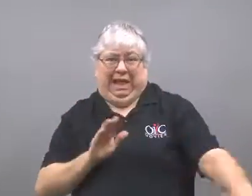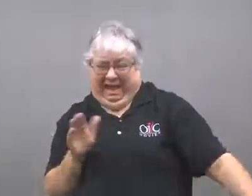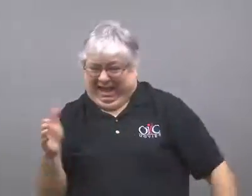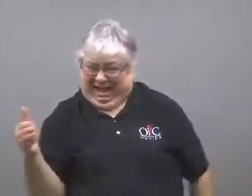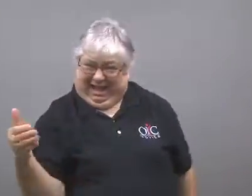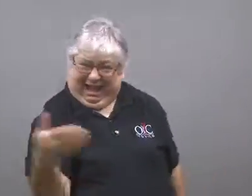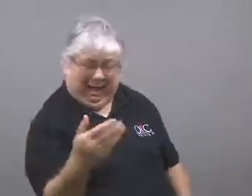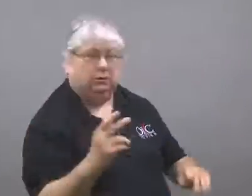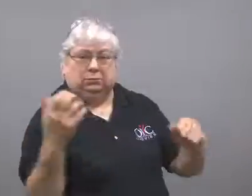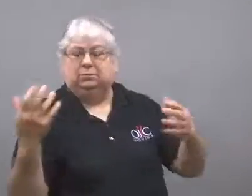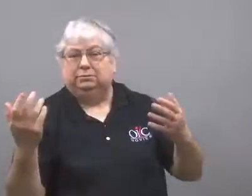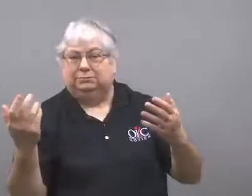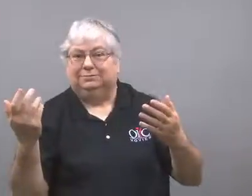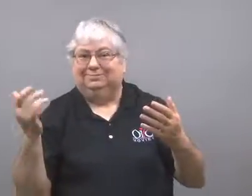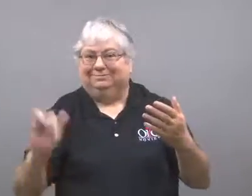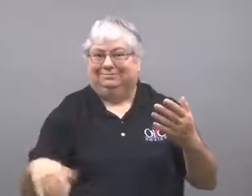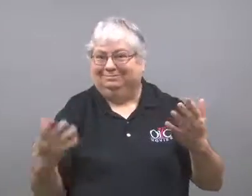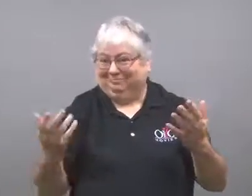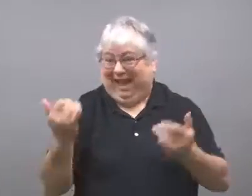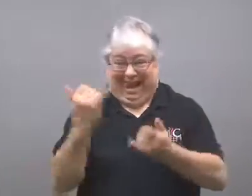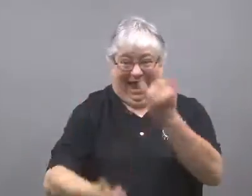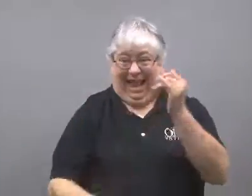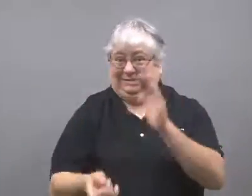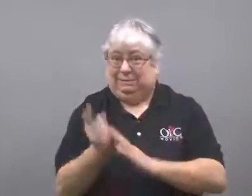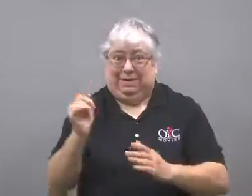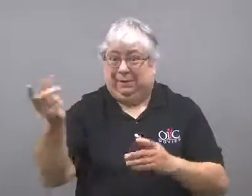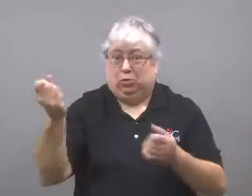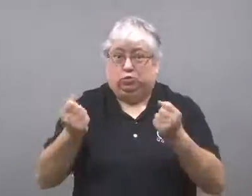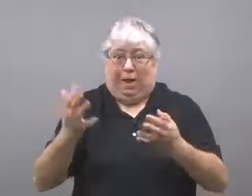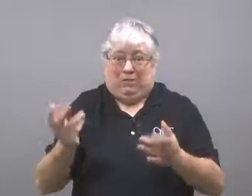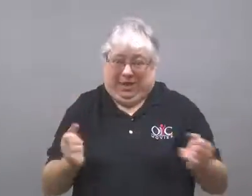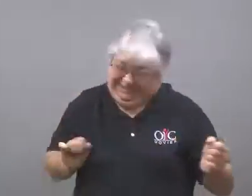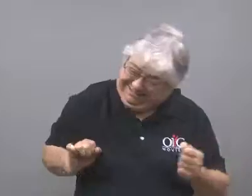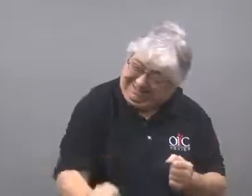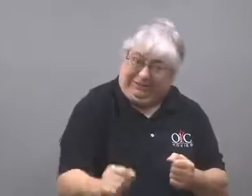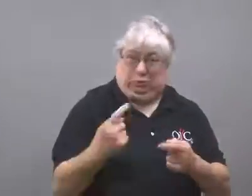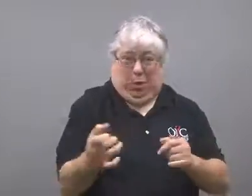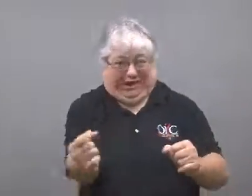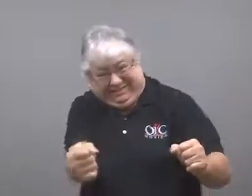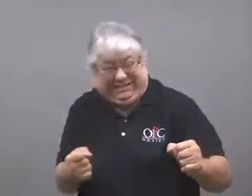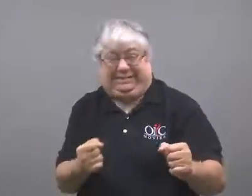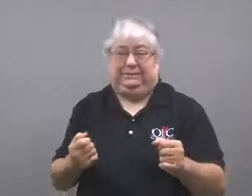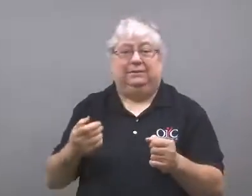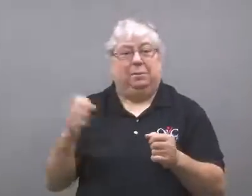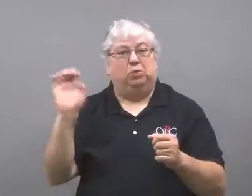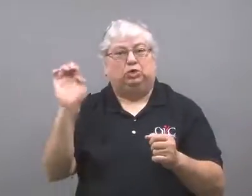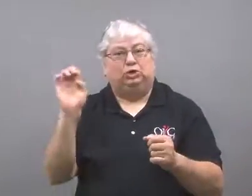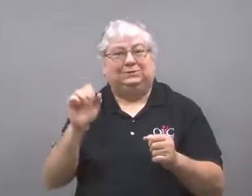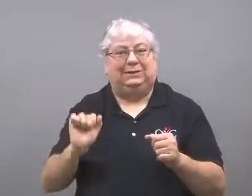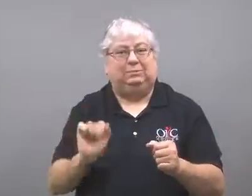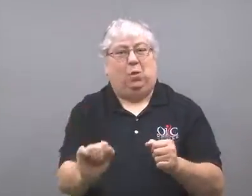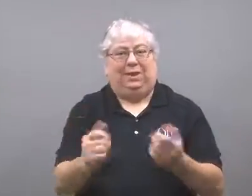Then it entered the curve. The engineer hit the emergency brakes at the last minute.